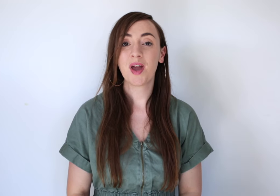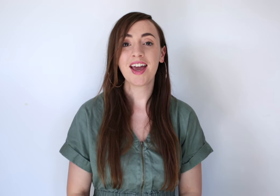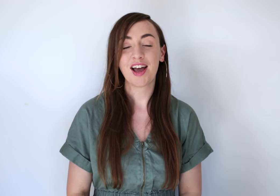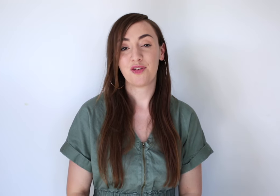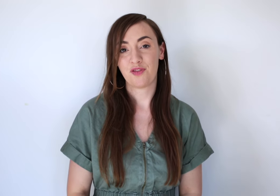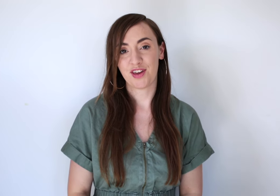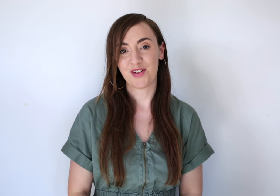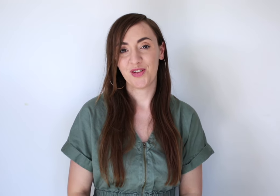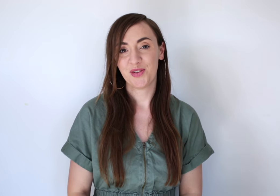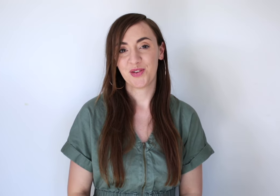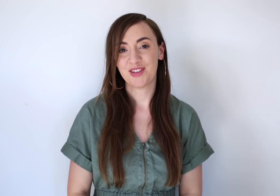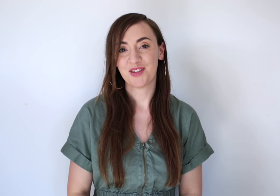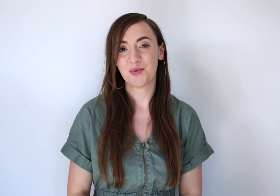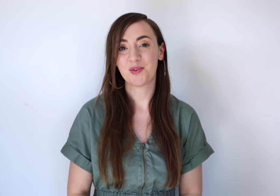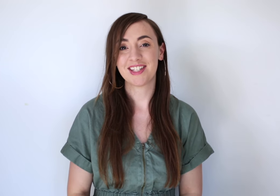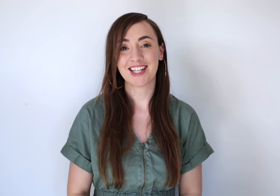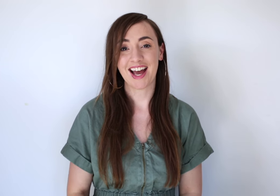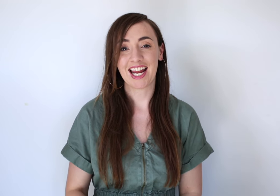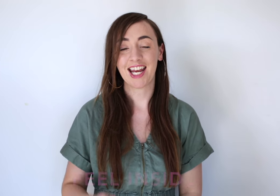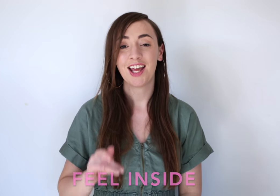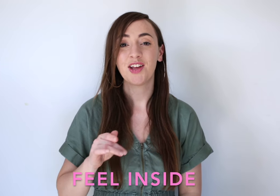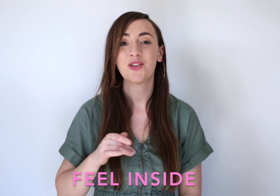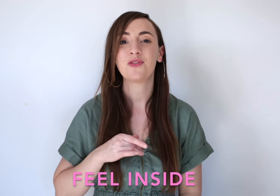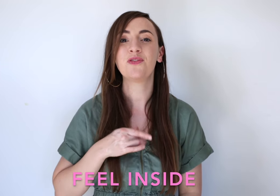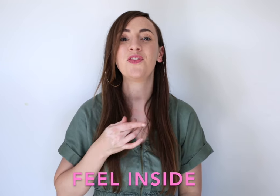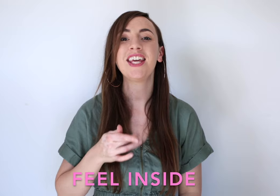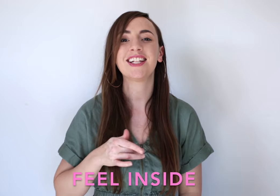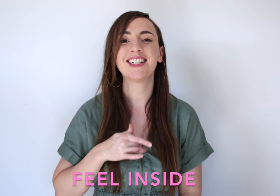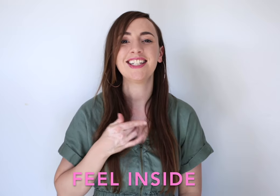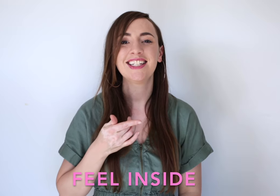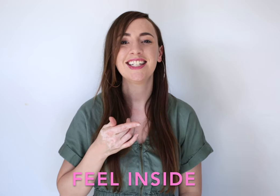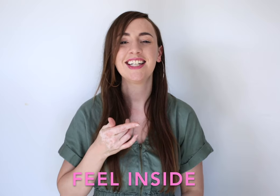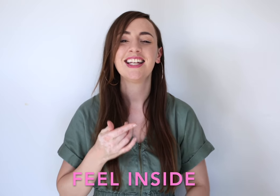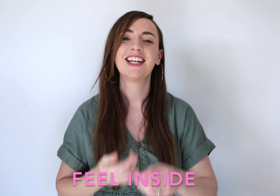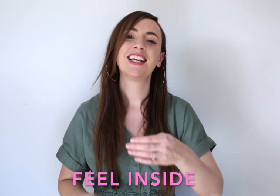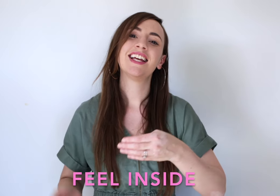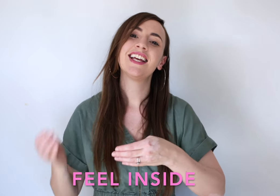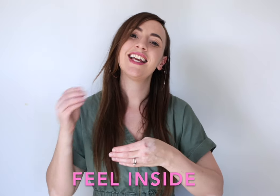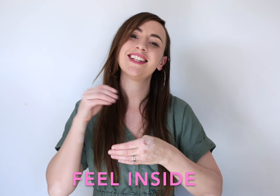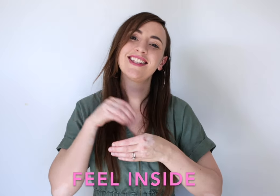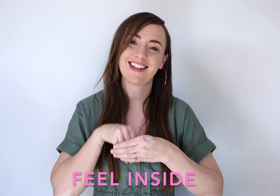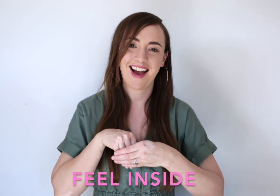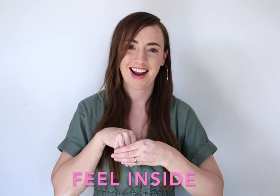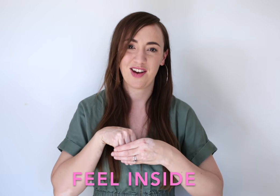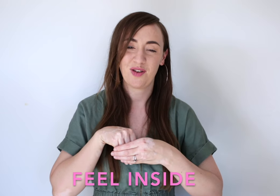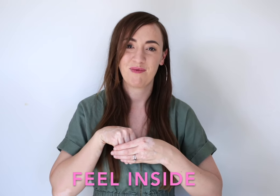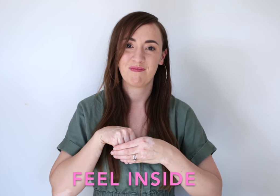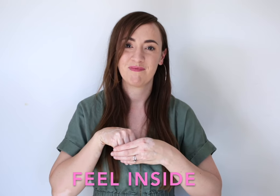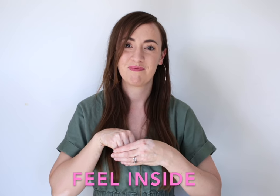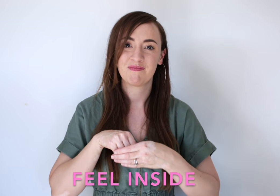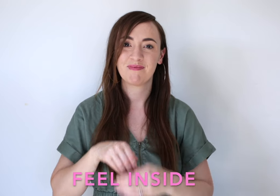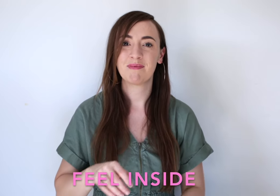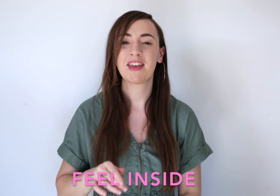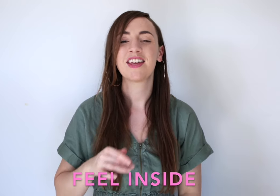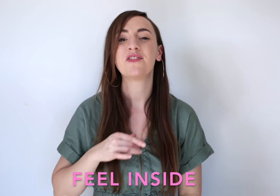So, for "the way I feel" we'll sign "feel inside".